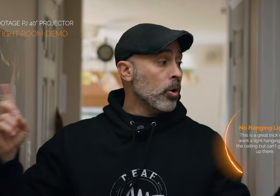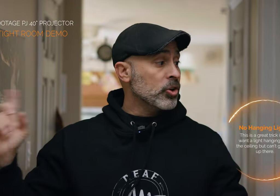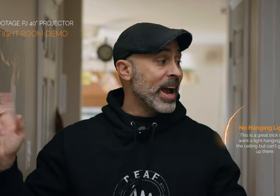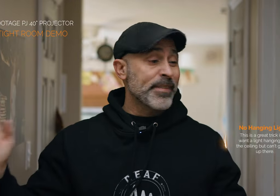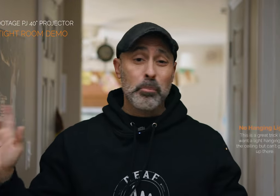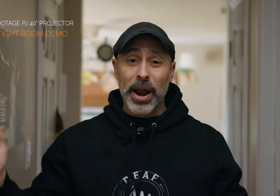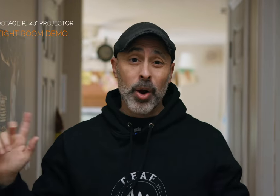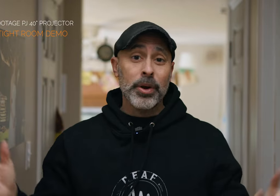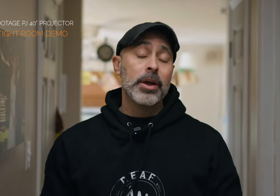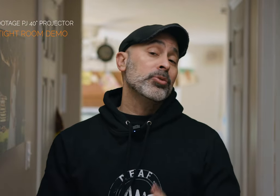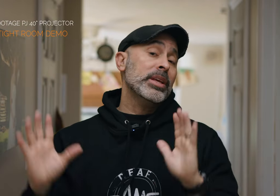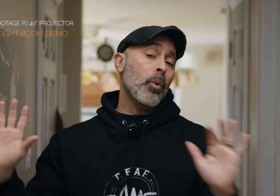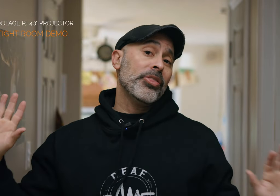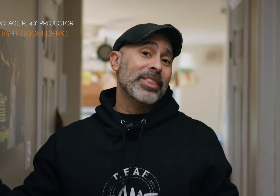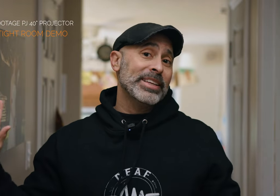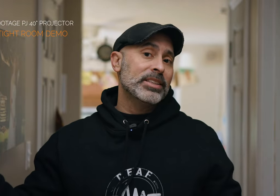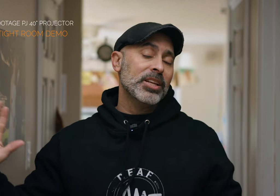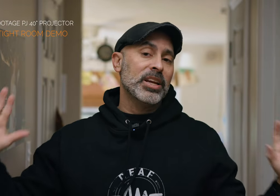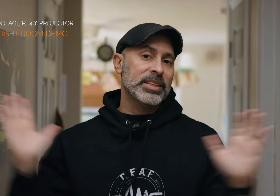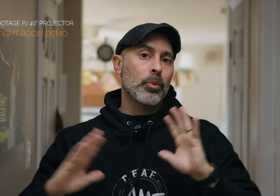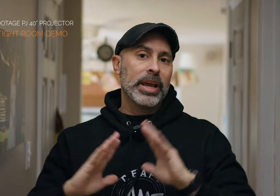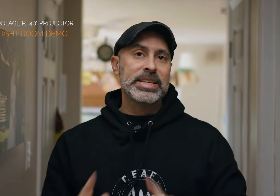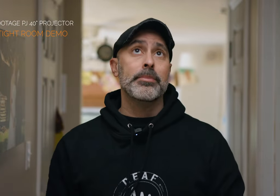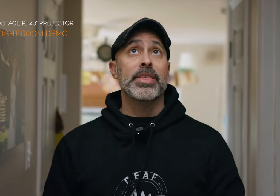are kind of a brown so I didn't want the light to touch it I didn't want to contaminate that I